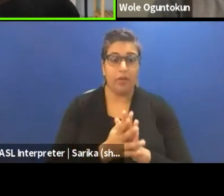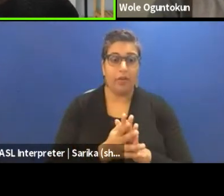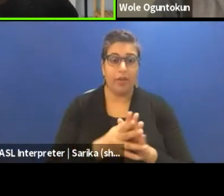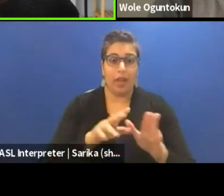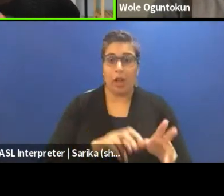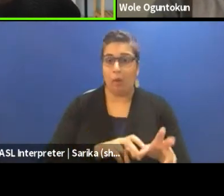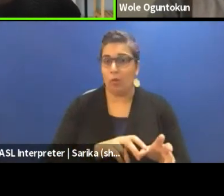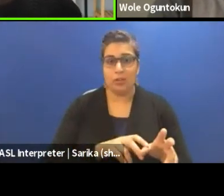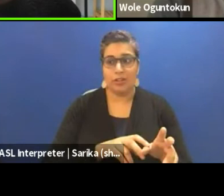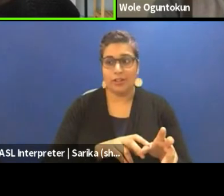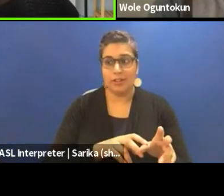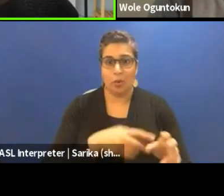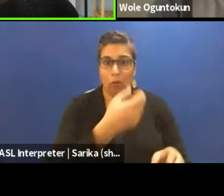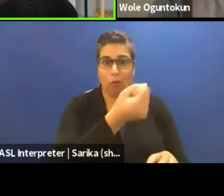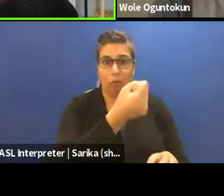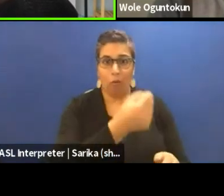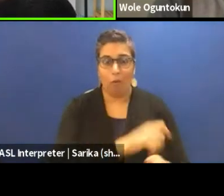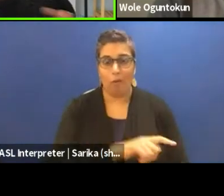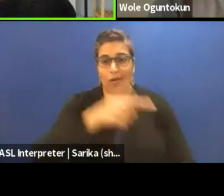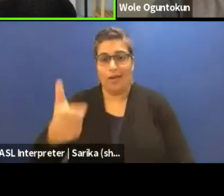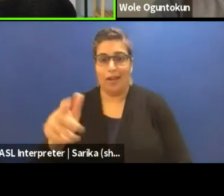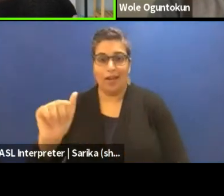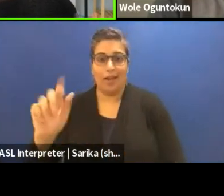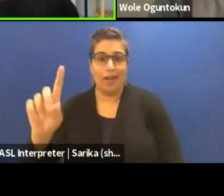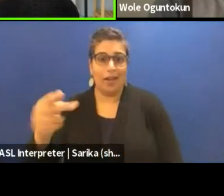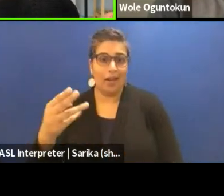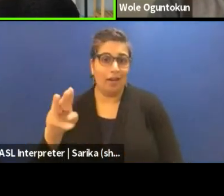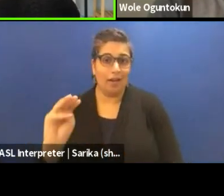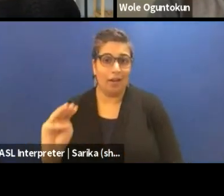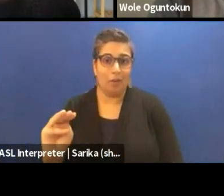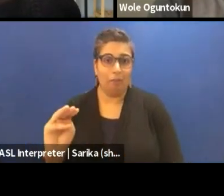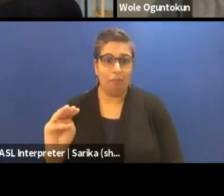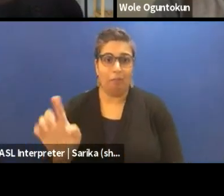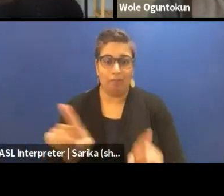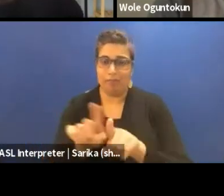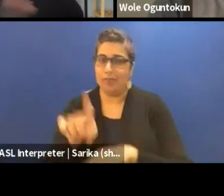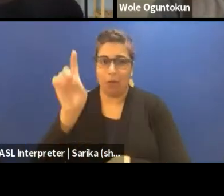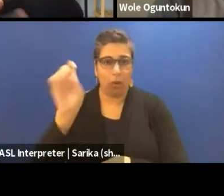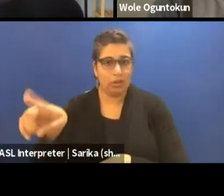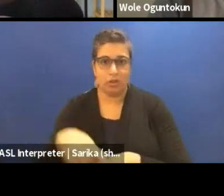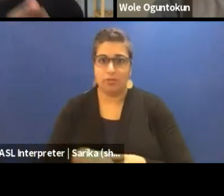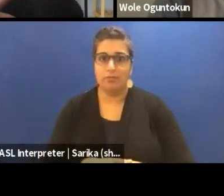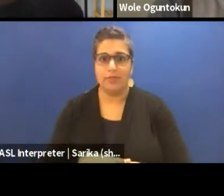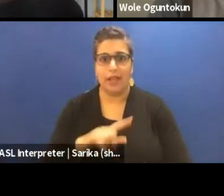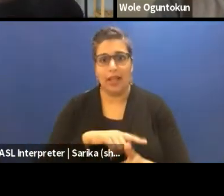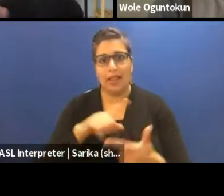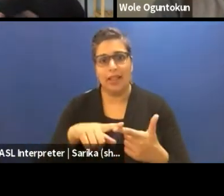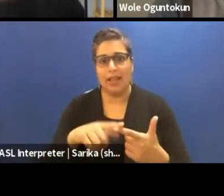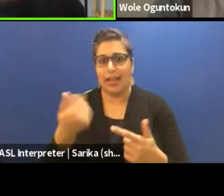I'll just go over to Adham, the question to you and then anytime Lloyd is back,